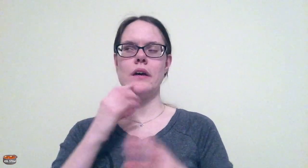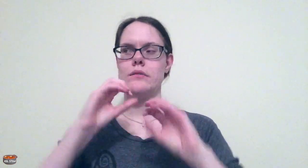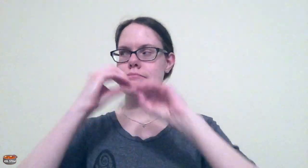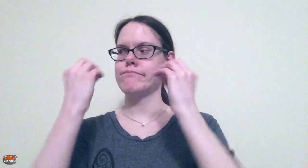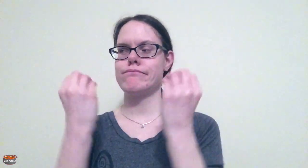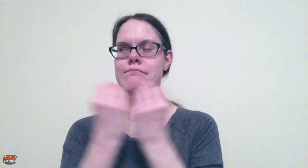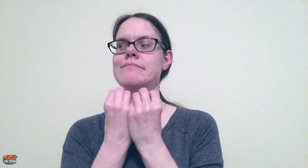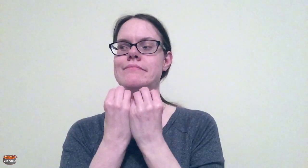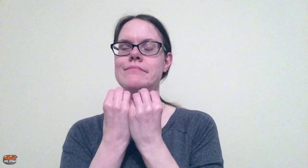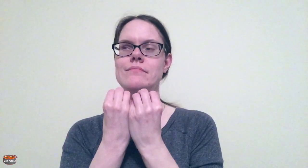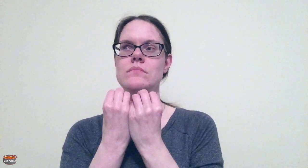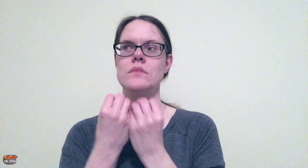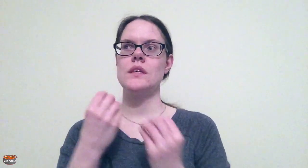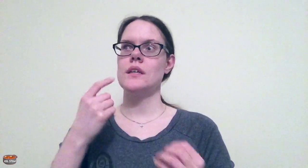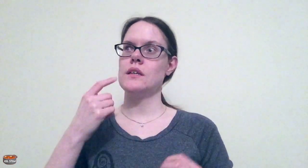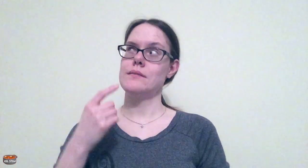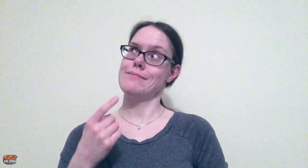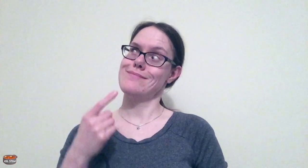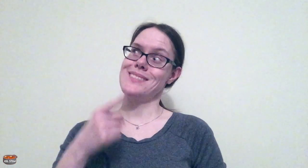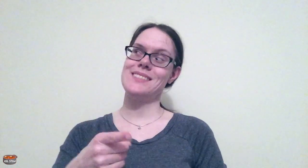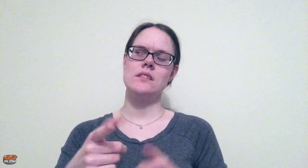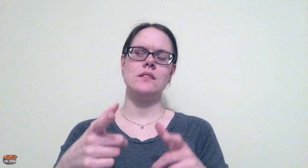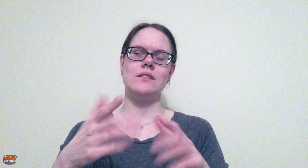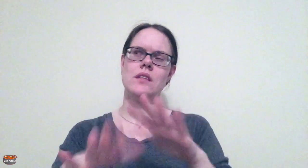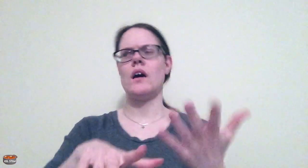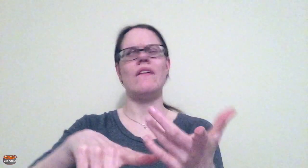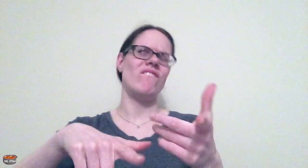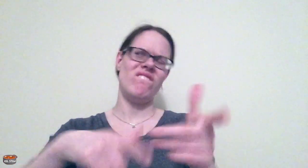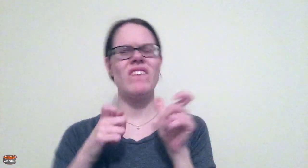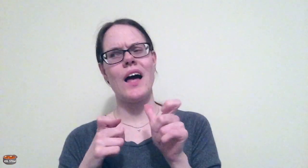of the Blind, as well as 2 other organizations.